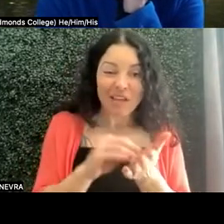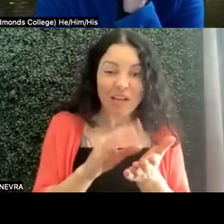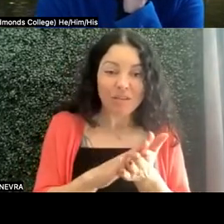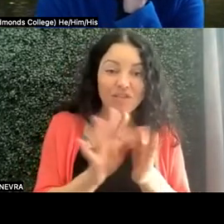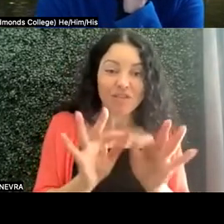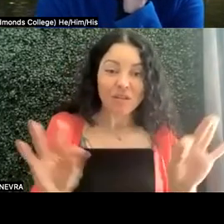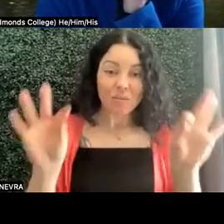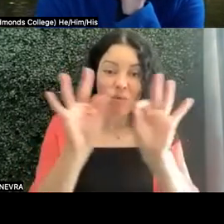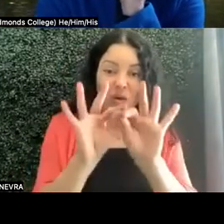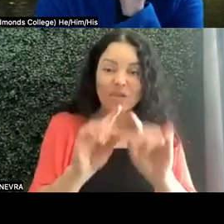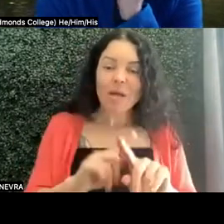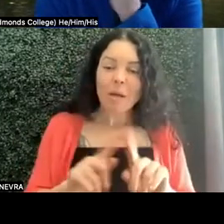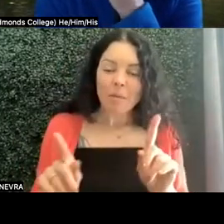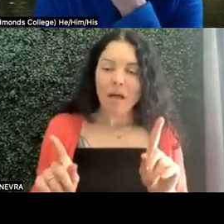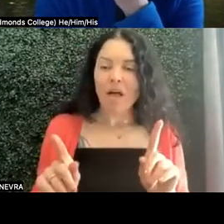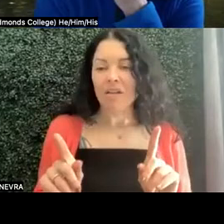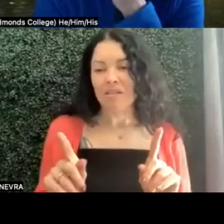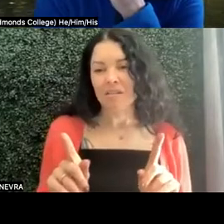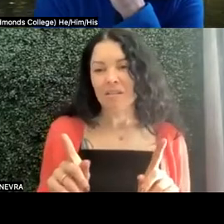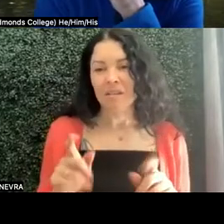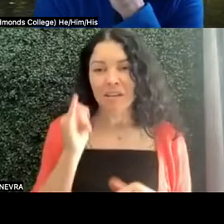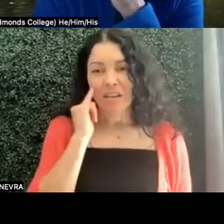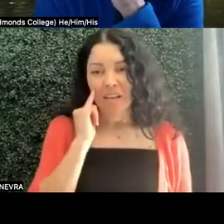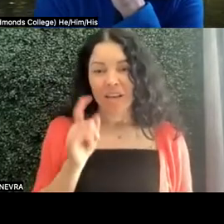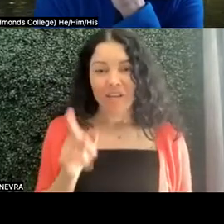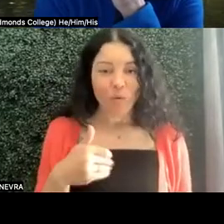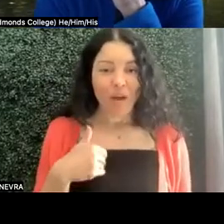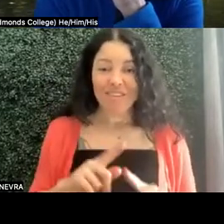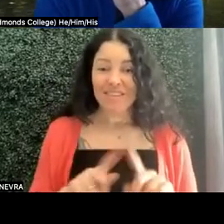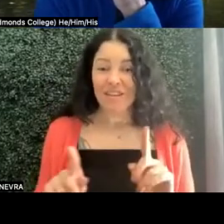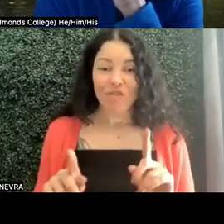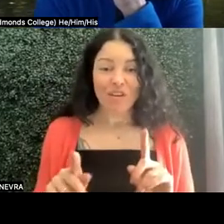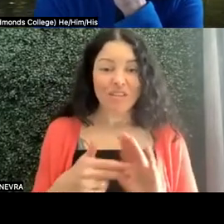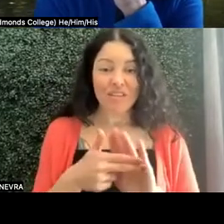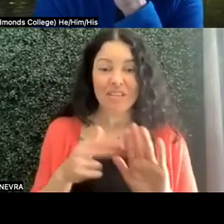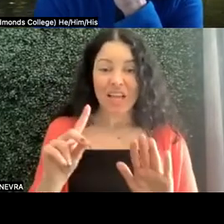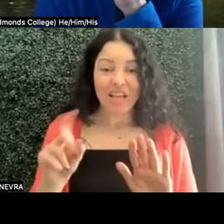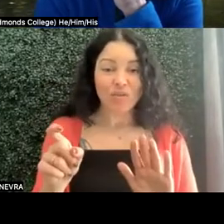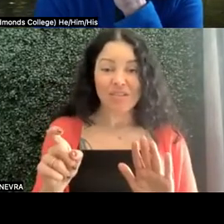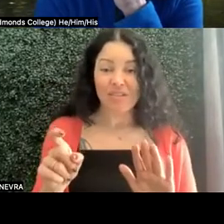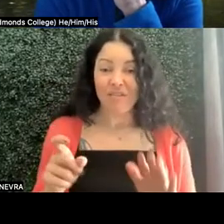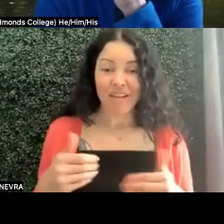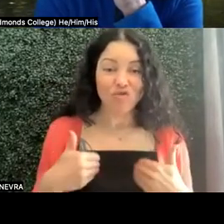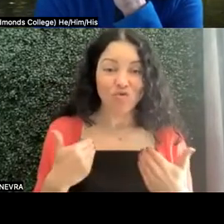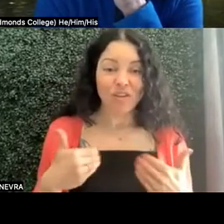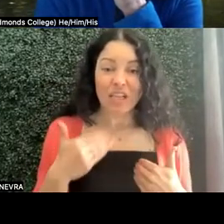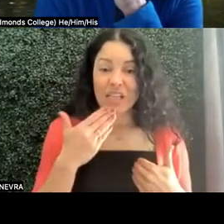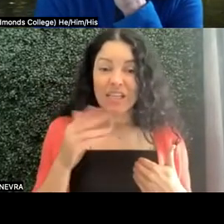But if you have another condition, juvenile diabetes, that's not changing.